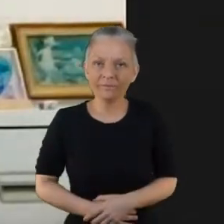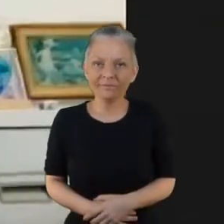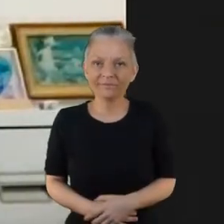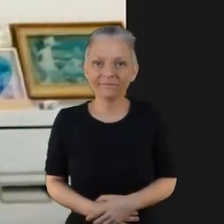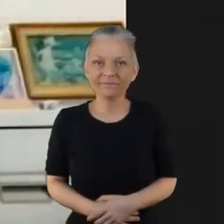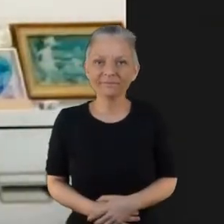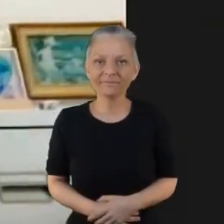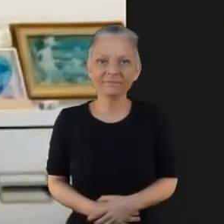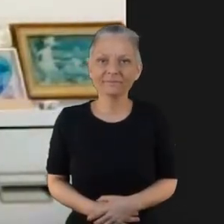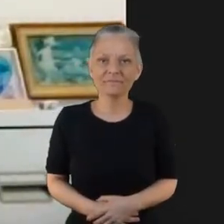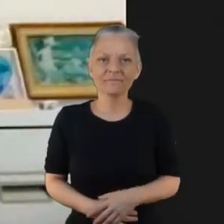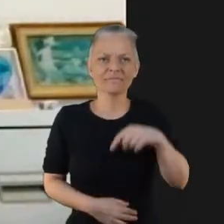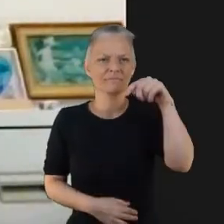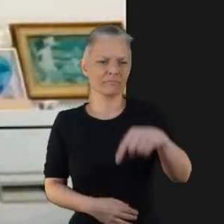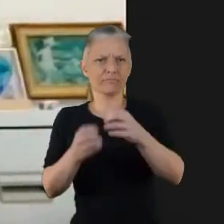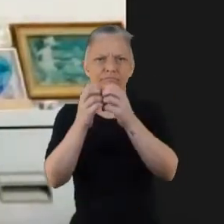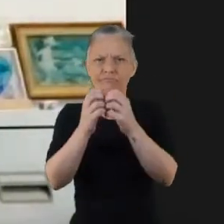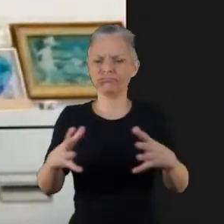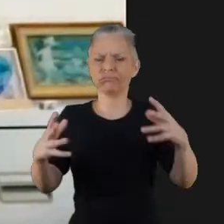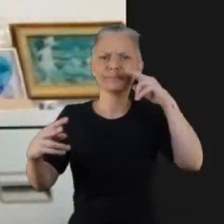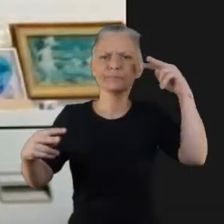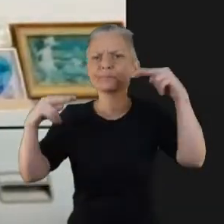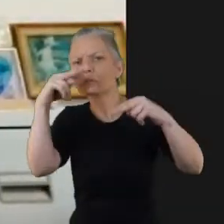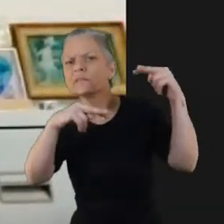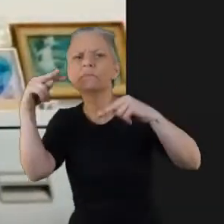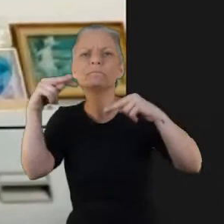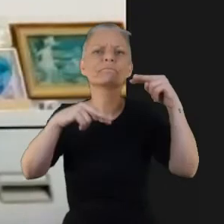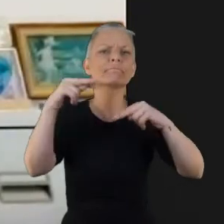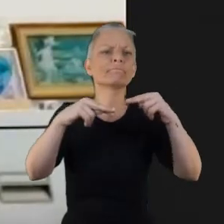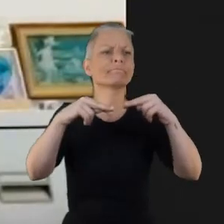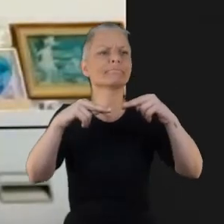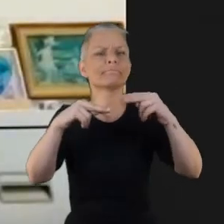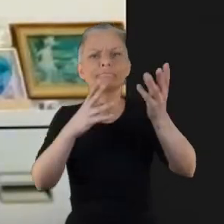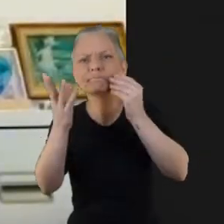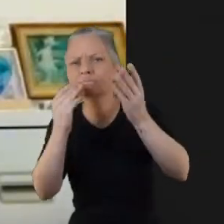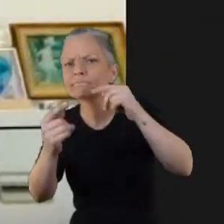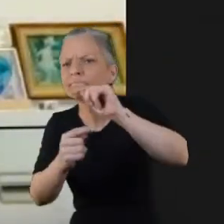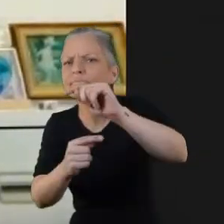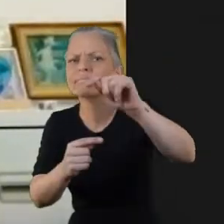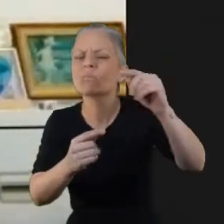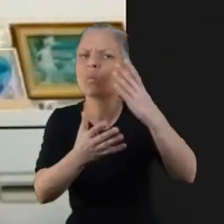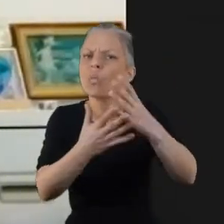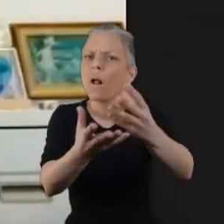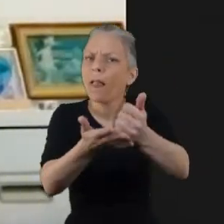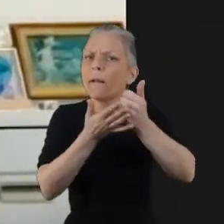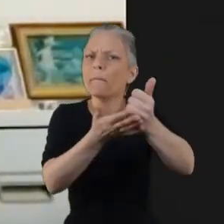You know, just a bit very selective or something that wasn't going to be an ongoing uh involvement